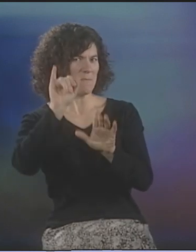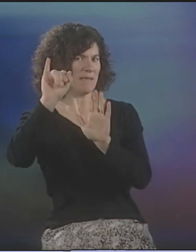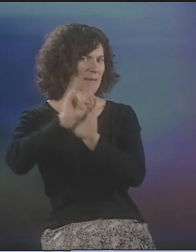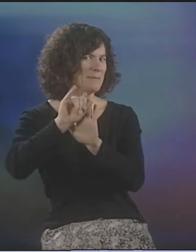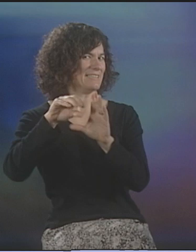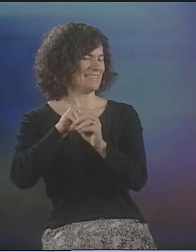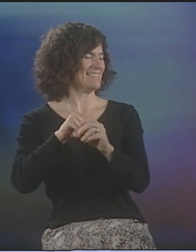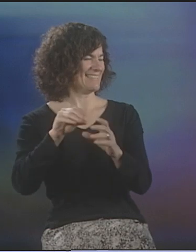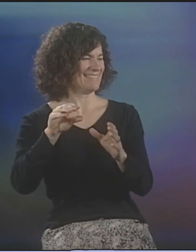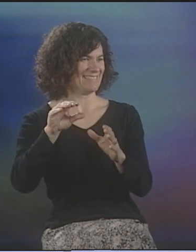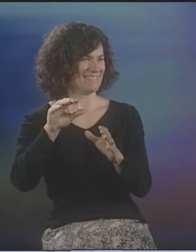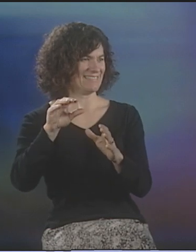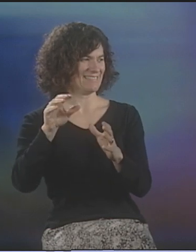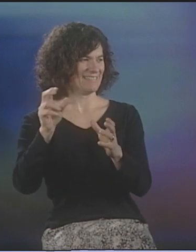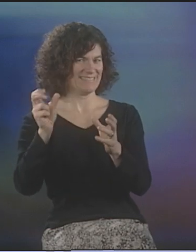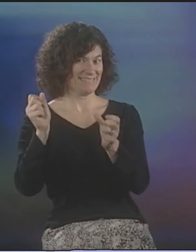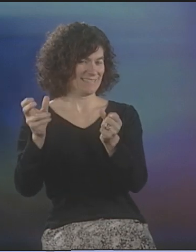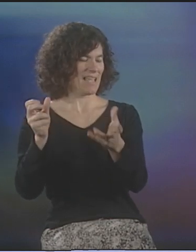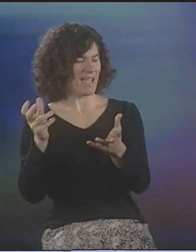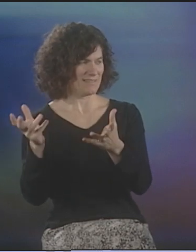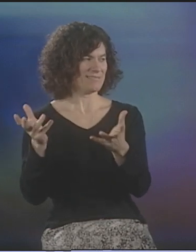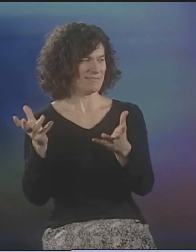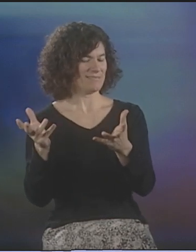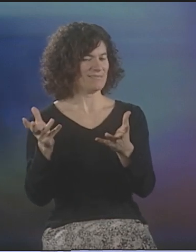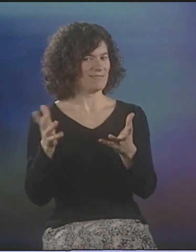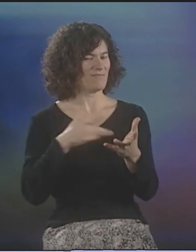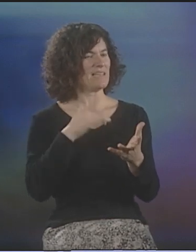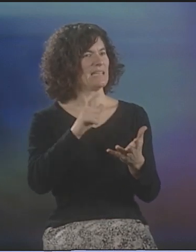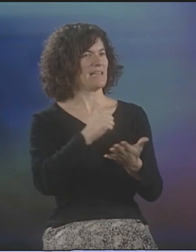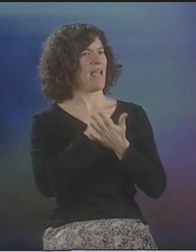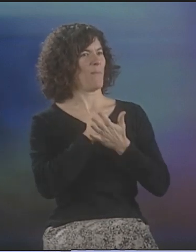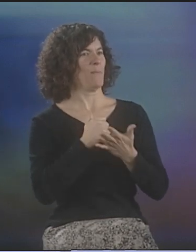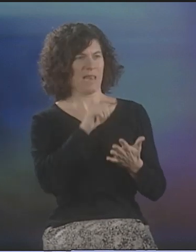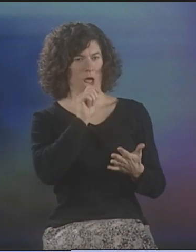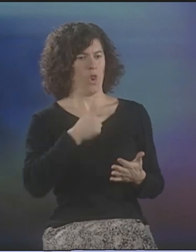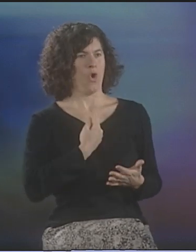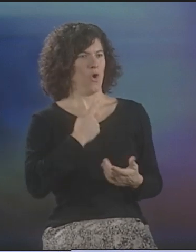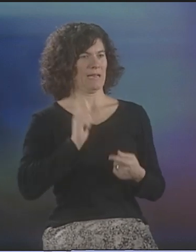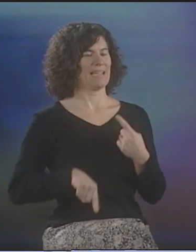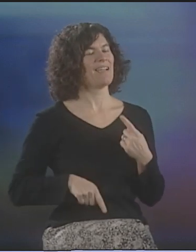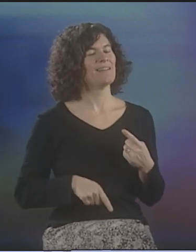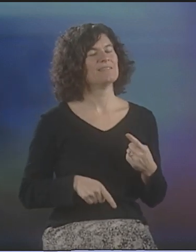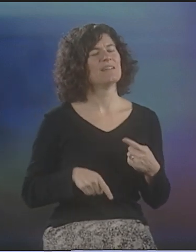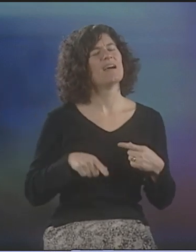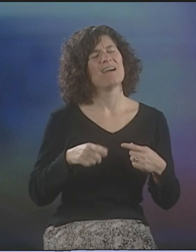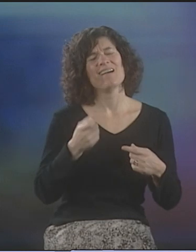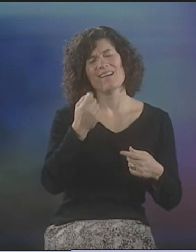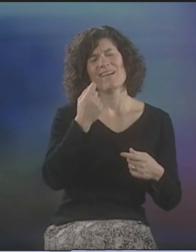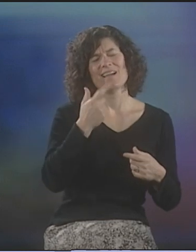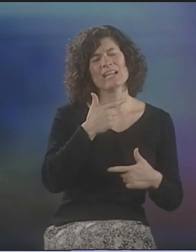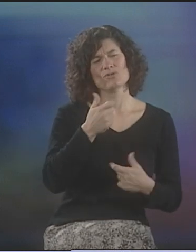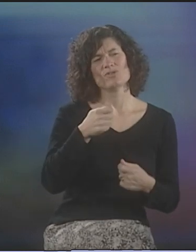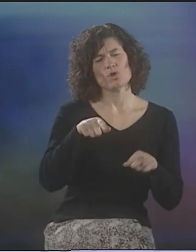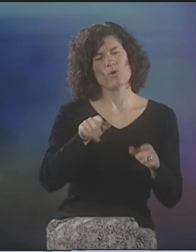THE SAME IMAGES AND THE SAME RESONANCE TO A DEAF AUDIENCE? SO, I COULDN'T WORK ALONE. I DIDN'T FEEL THAT WAS AN OPTION.